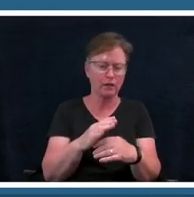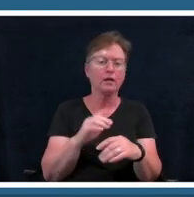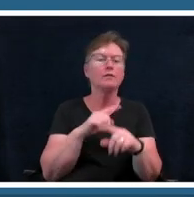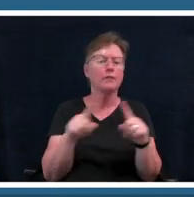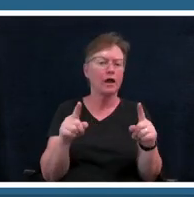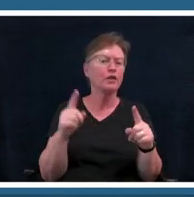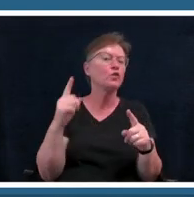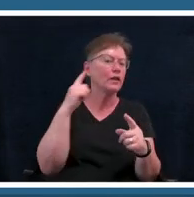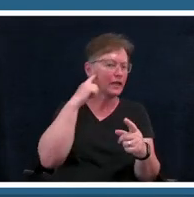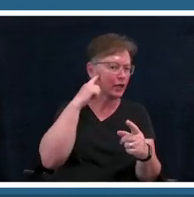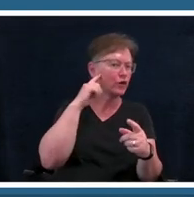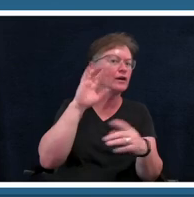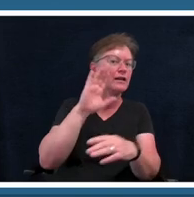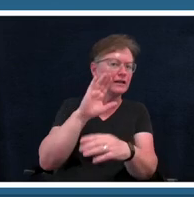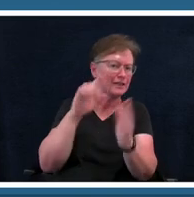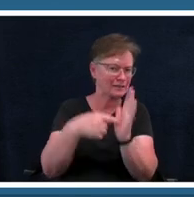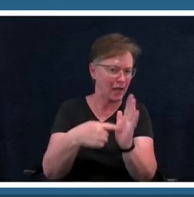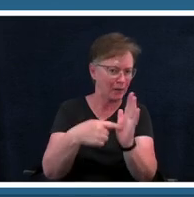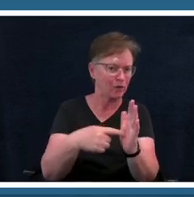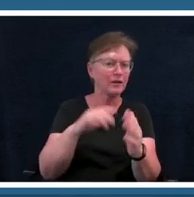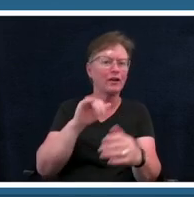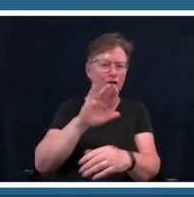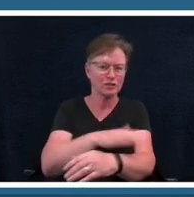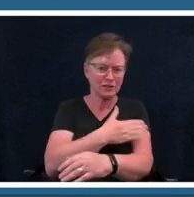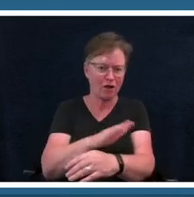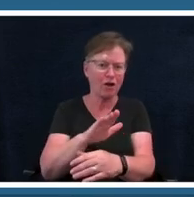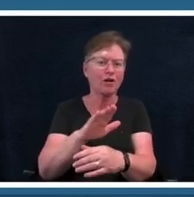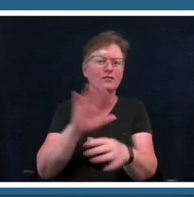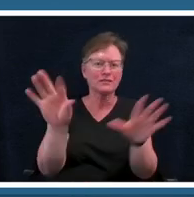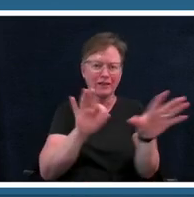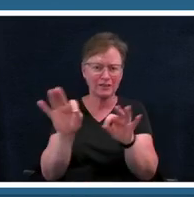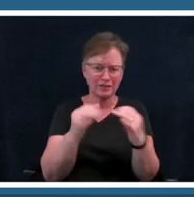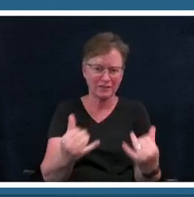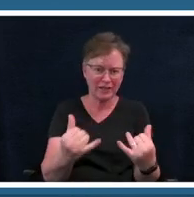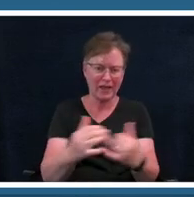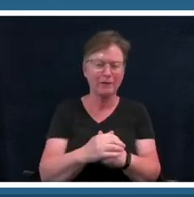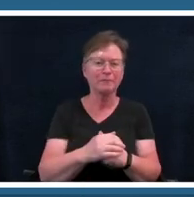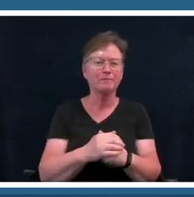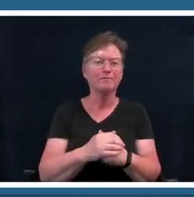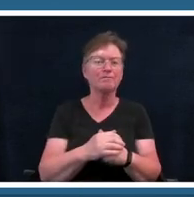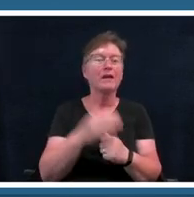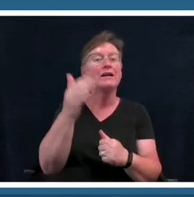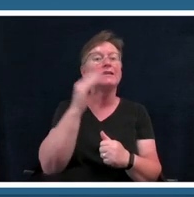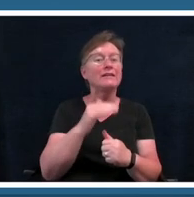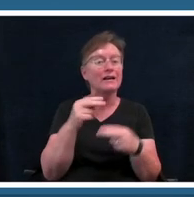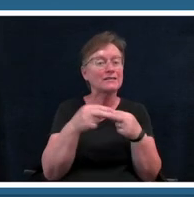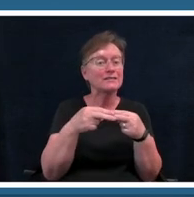song selections can we move to the next slide please